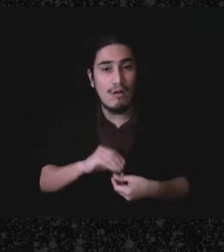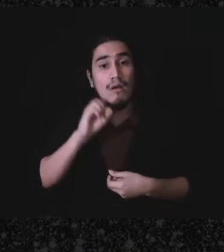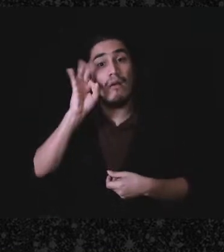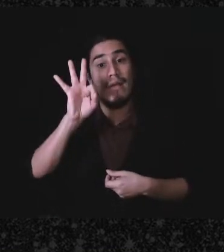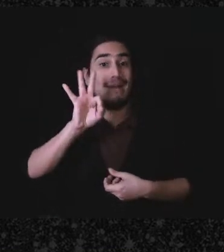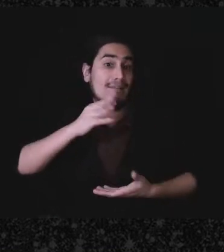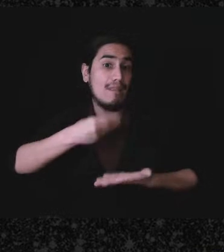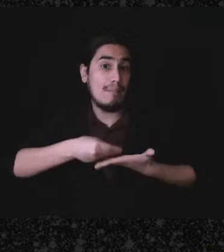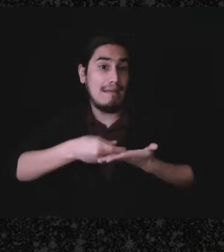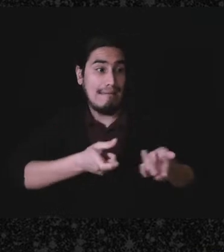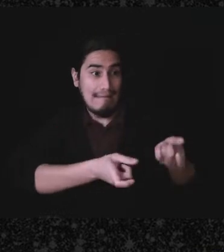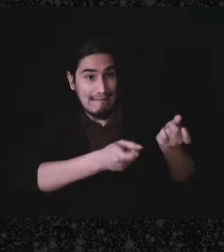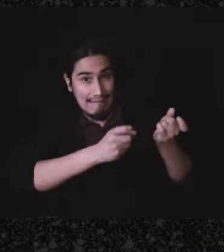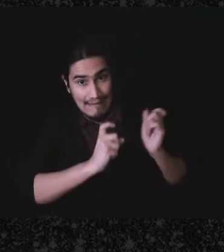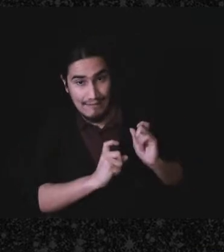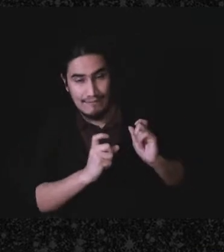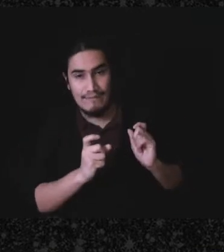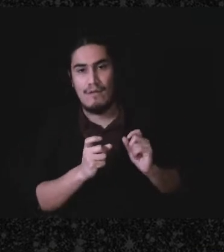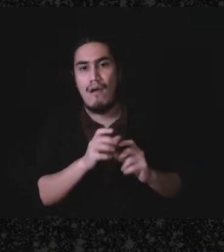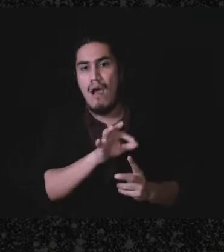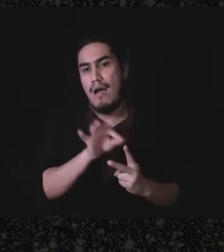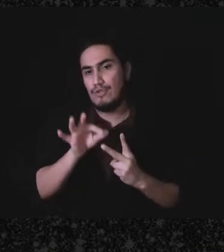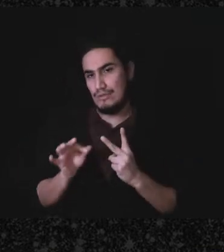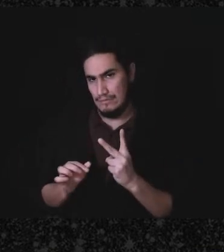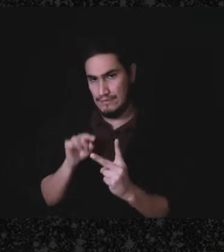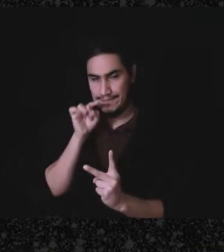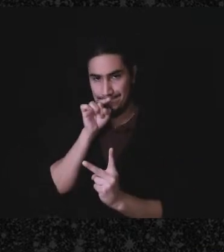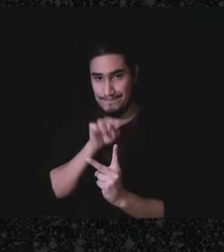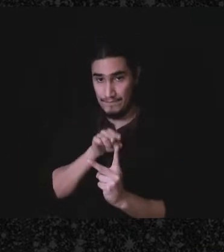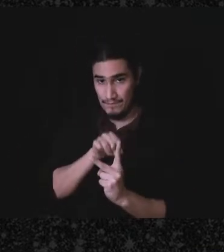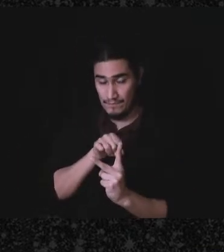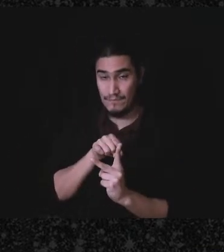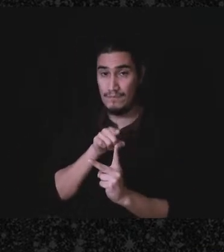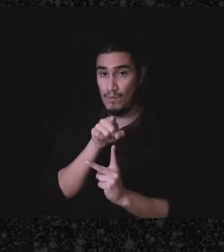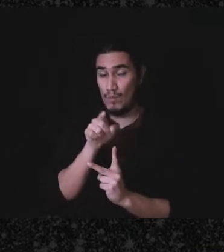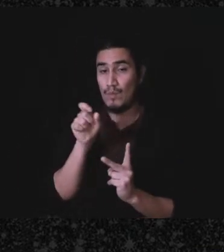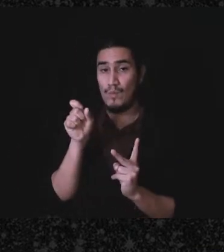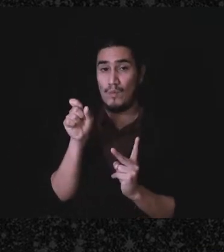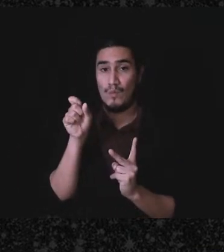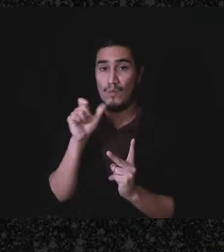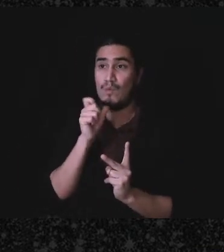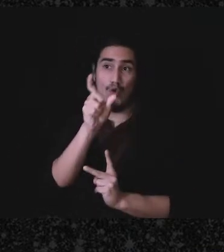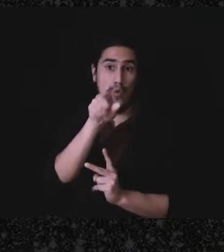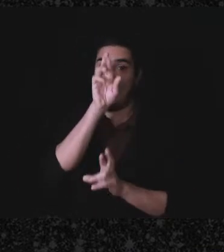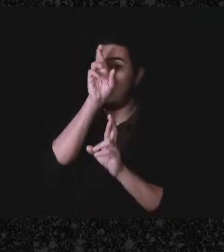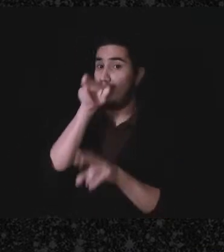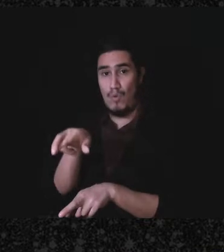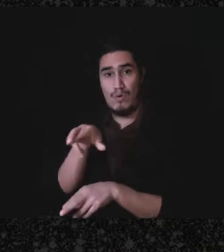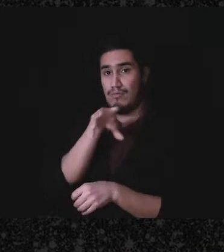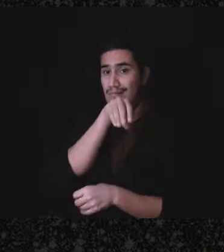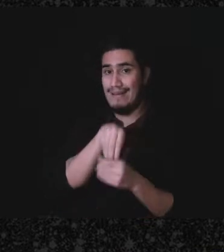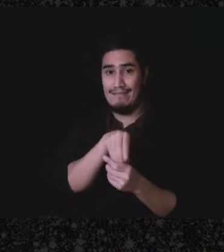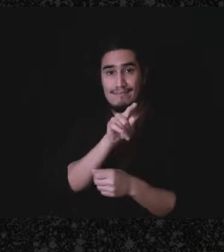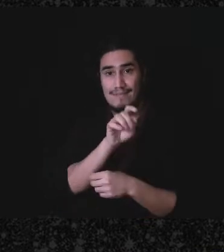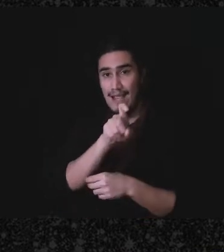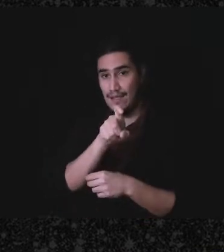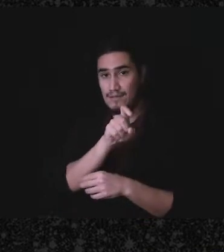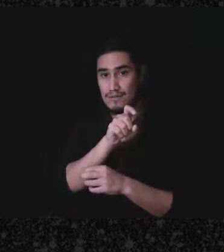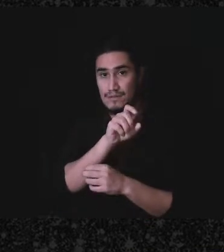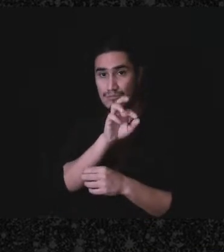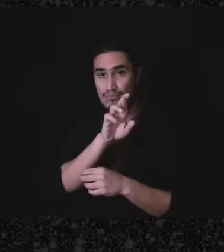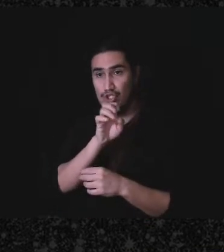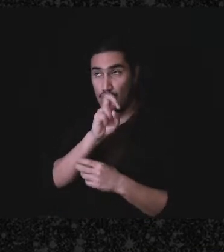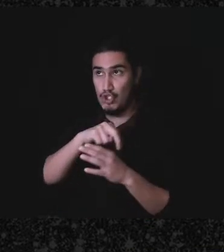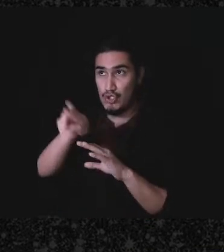gift you have two options, you don't report the money on your tax return because you say it's a